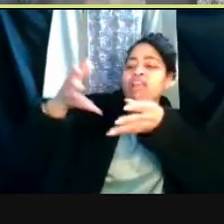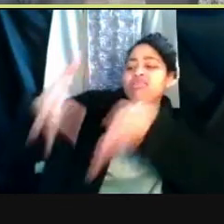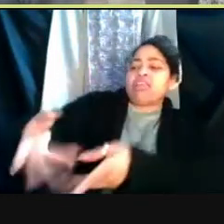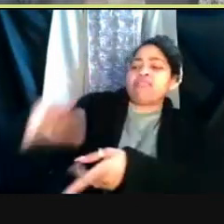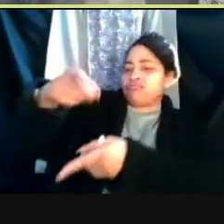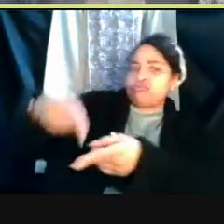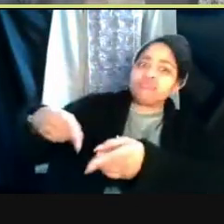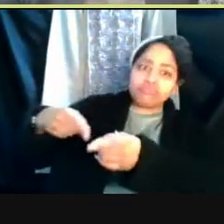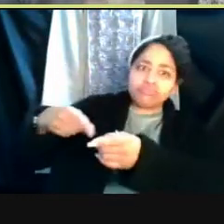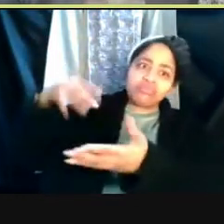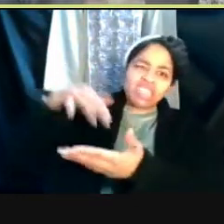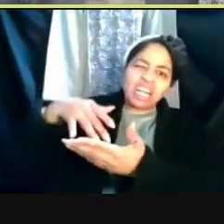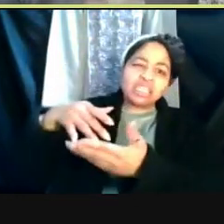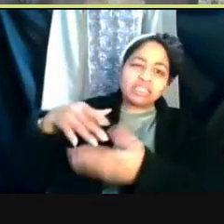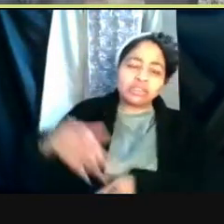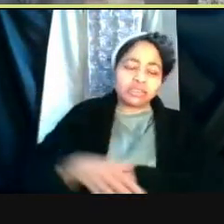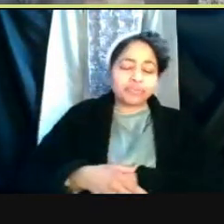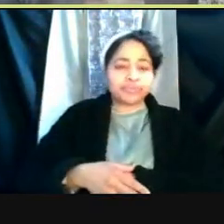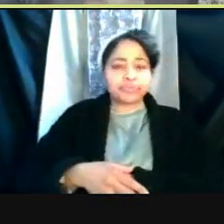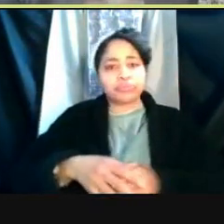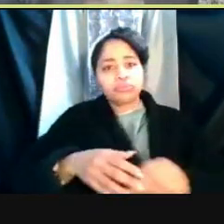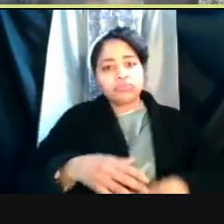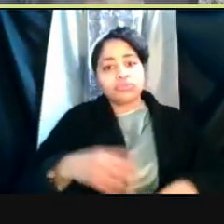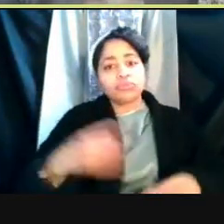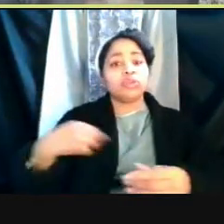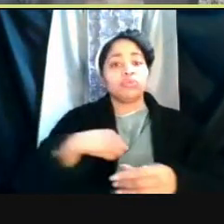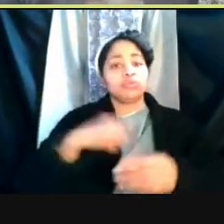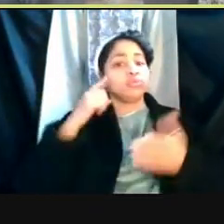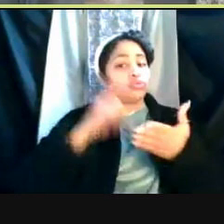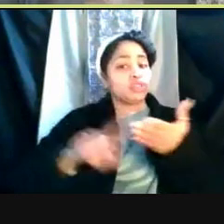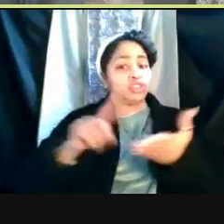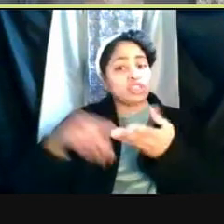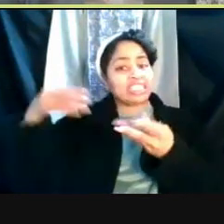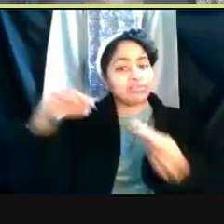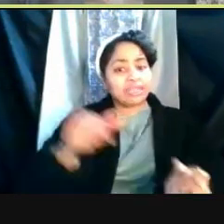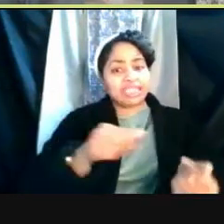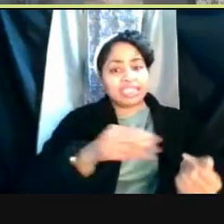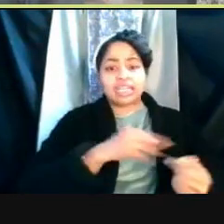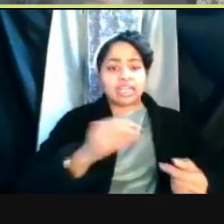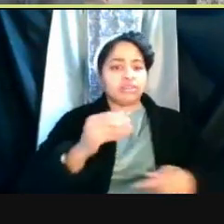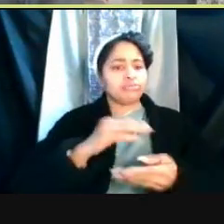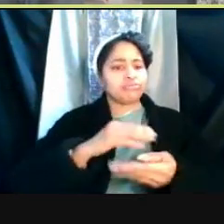As the pandemic caused a decline in research spending and productivity at colleges and universities nationwide,